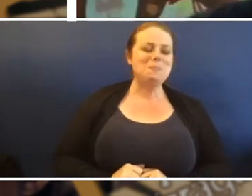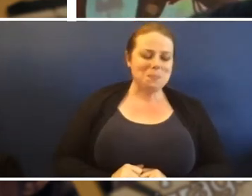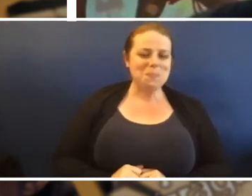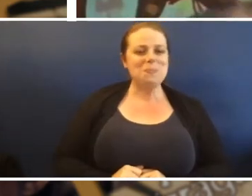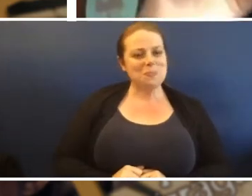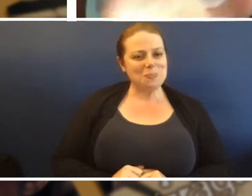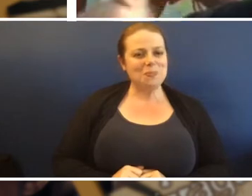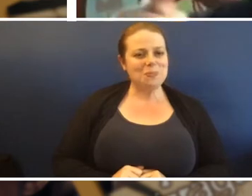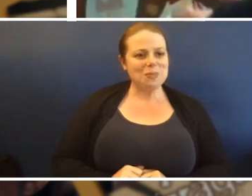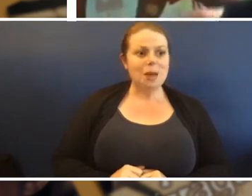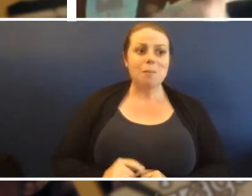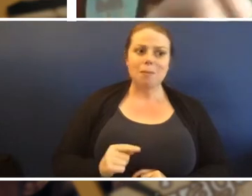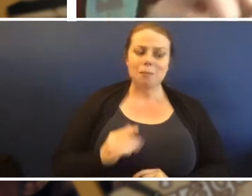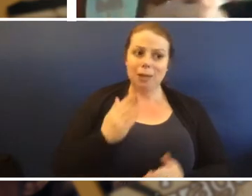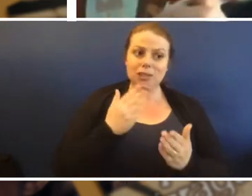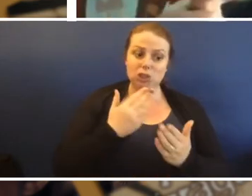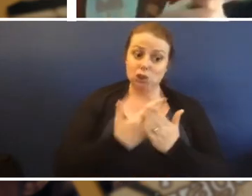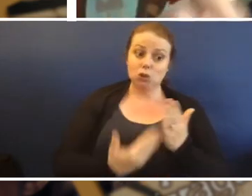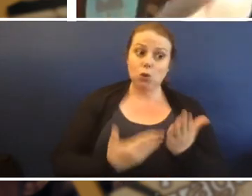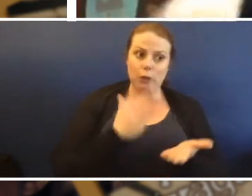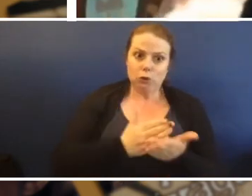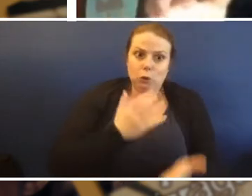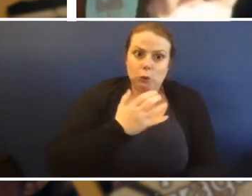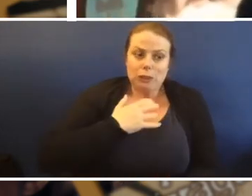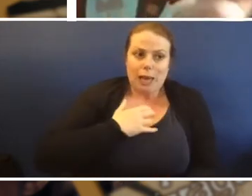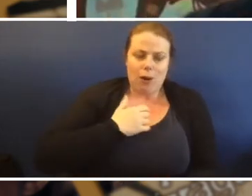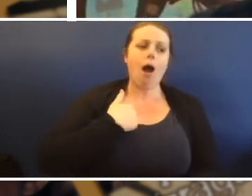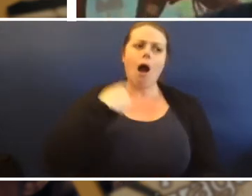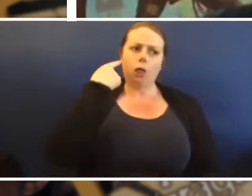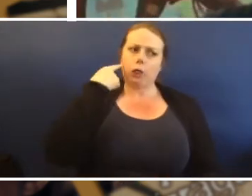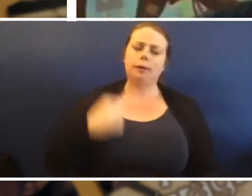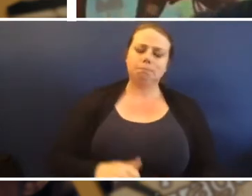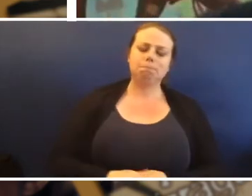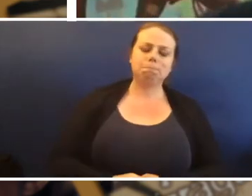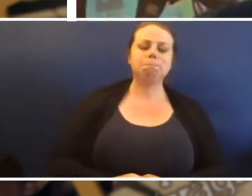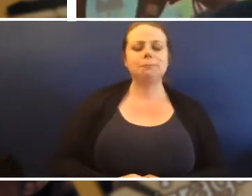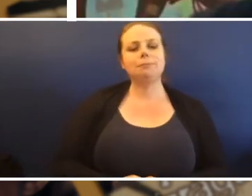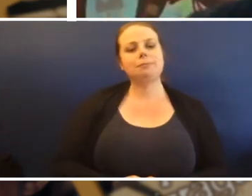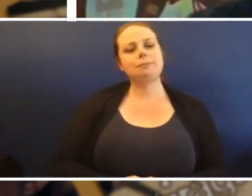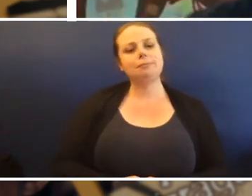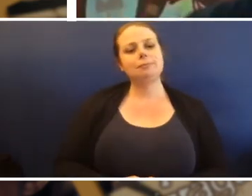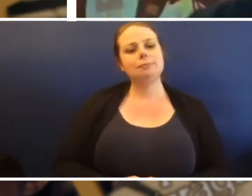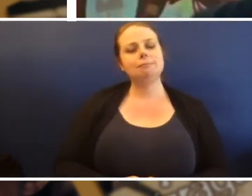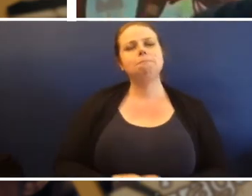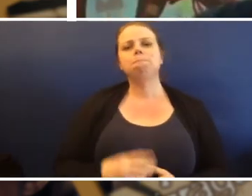I know but it is really scary. Well I think it is anyway